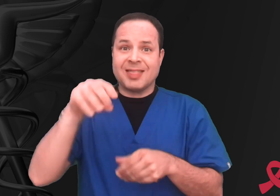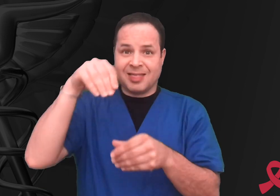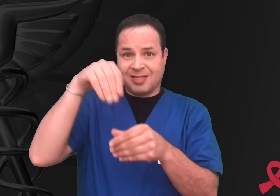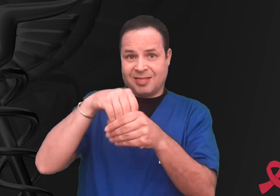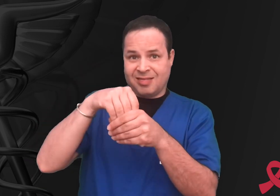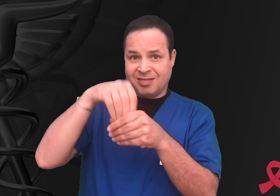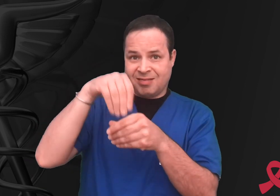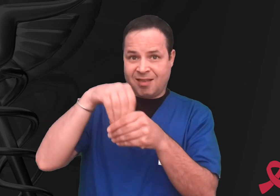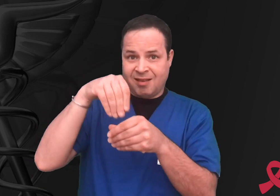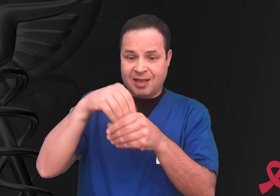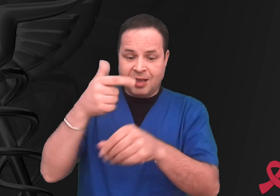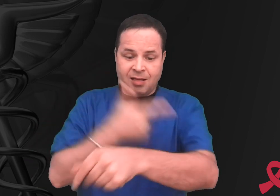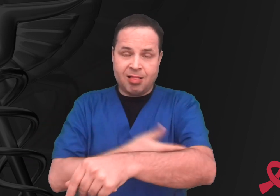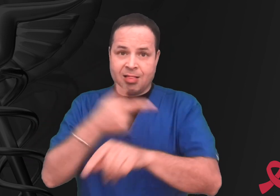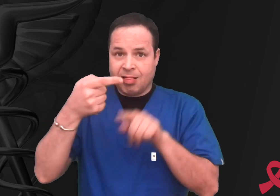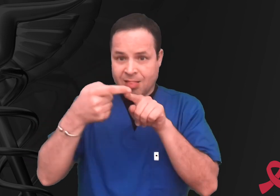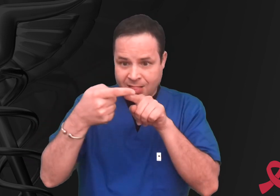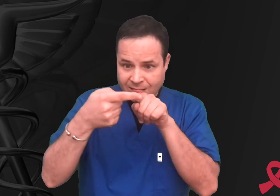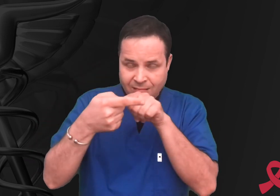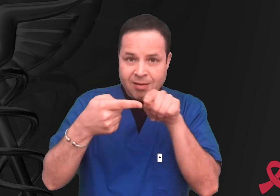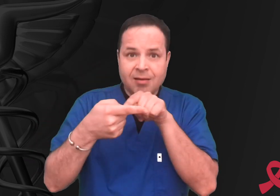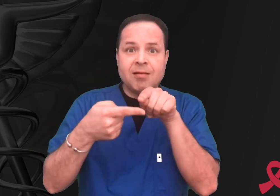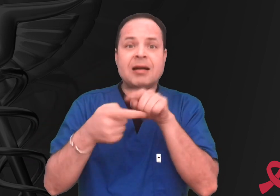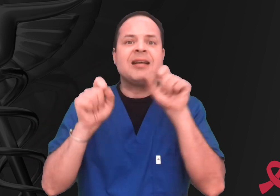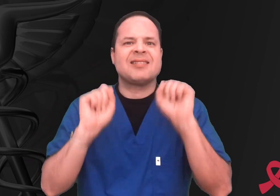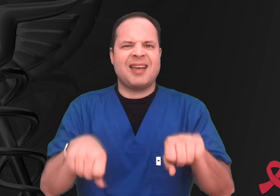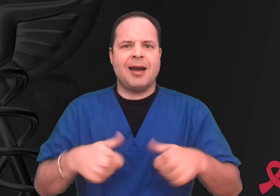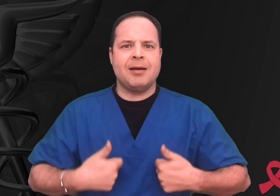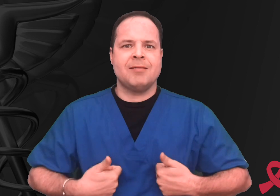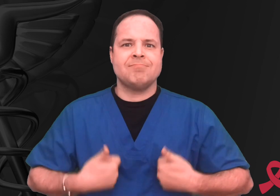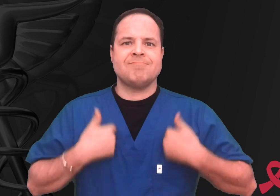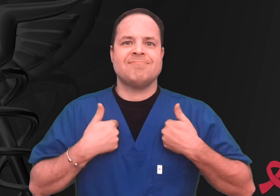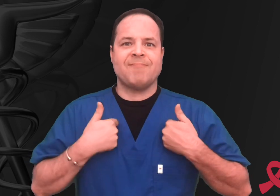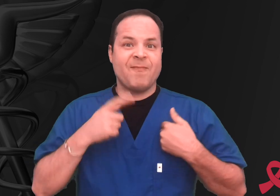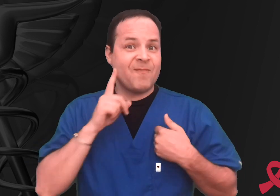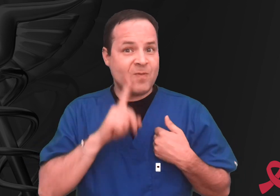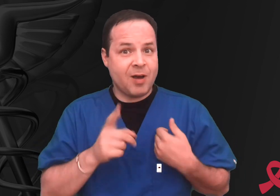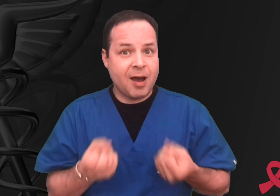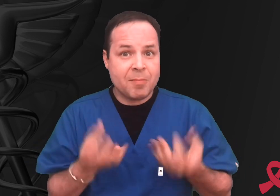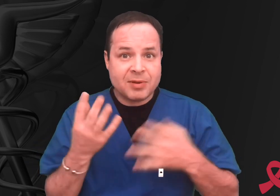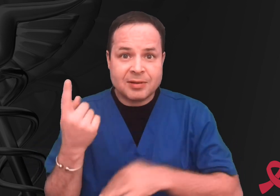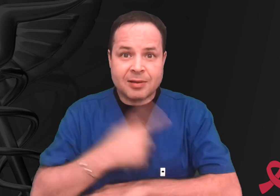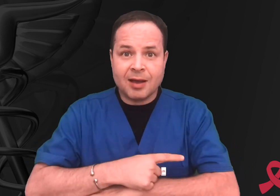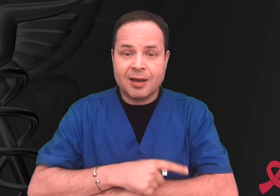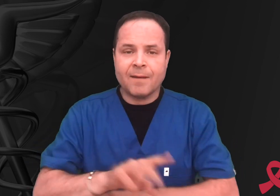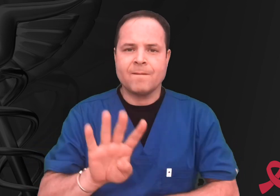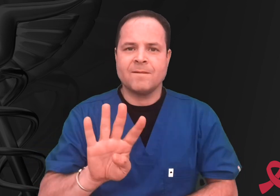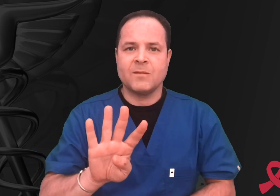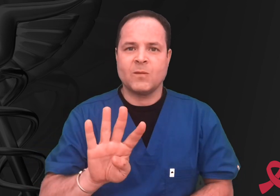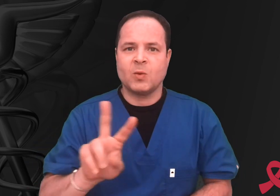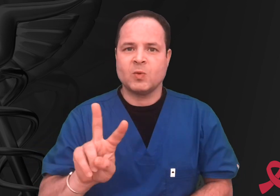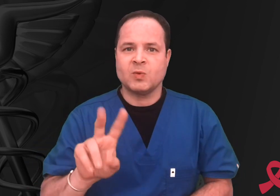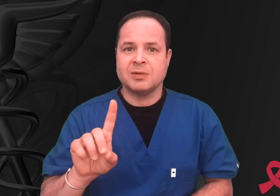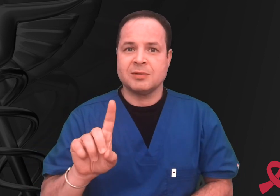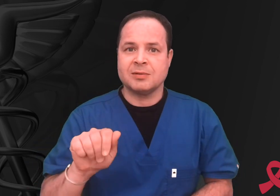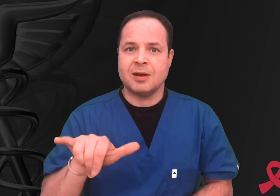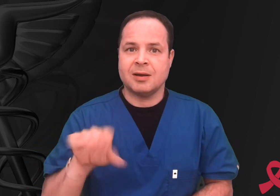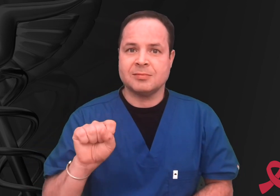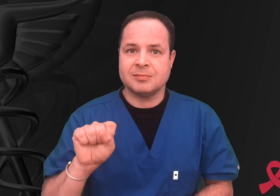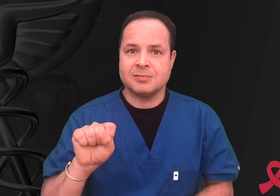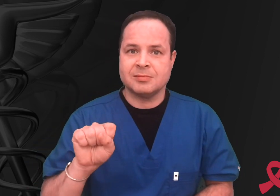can survive for 42 days.